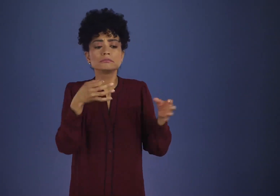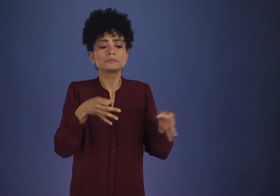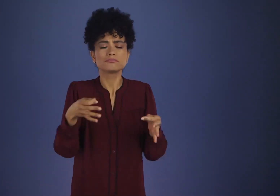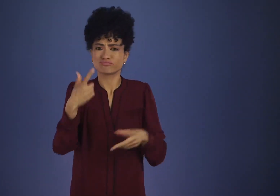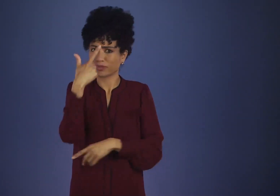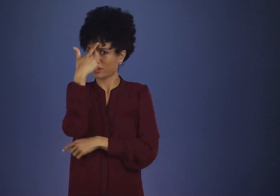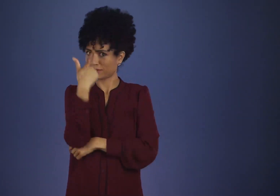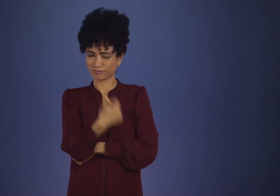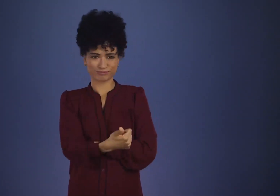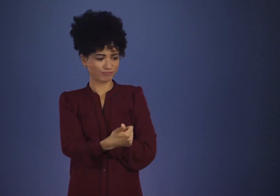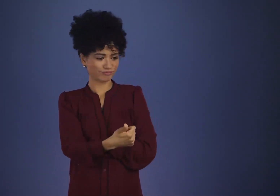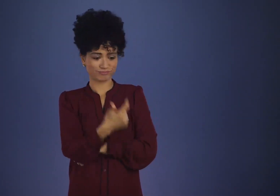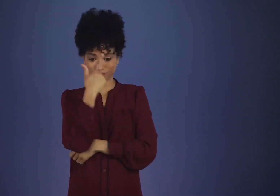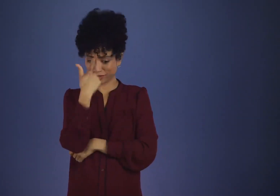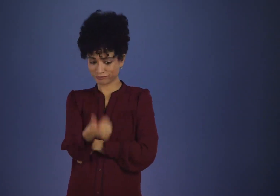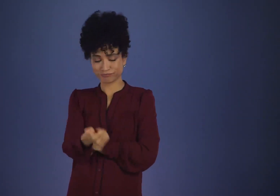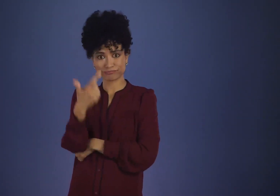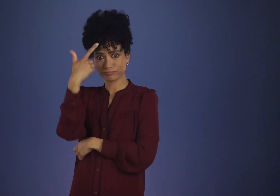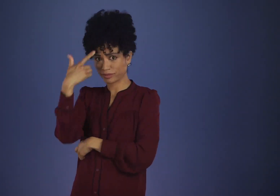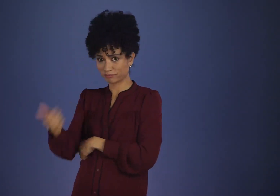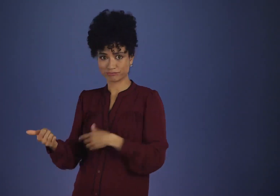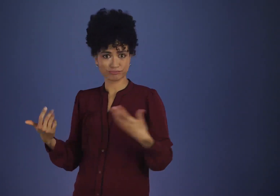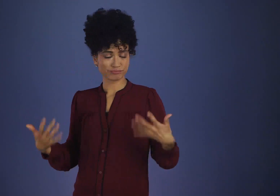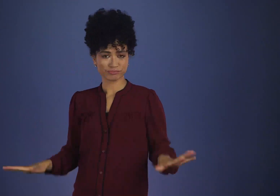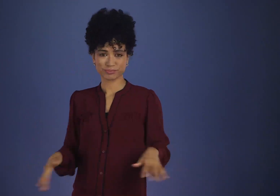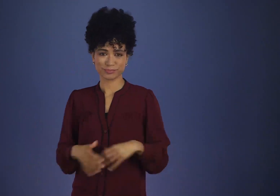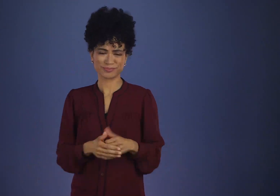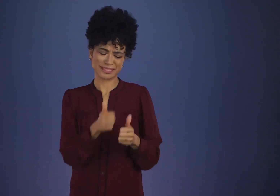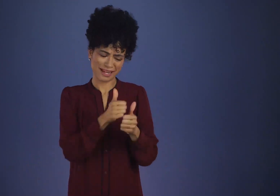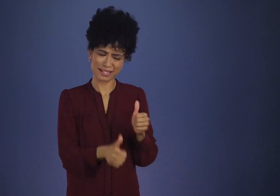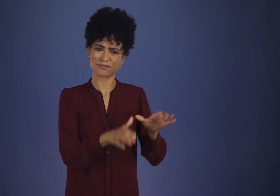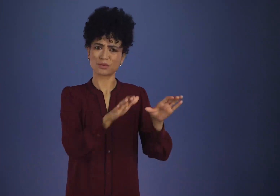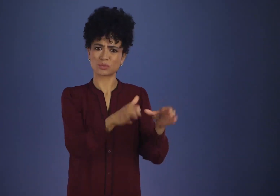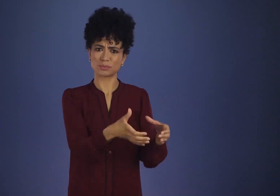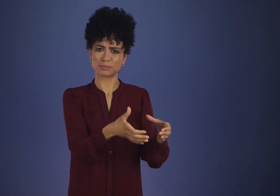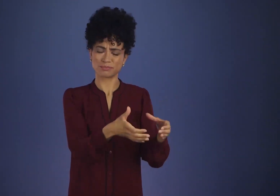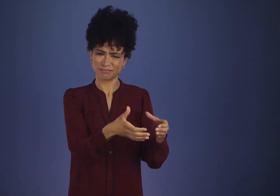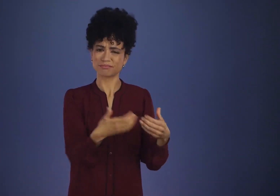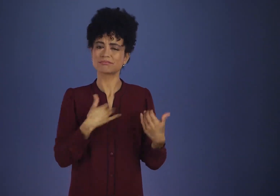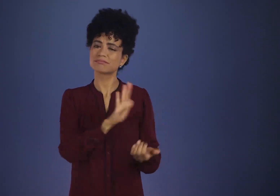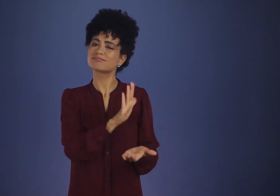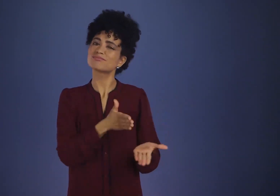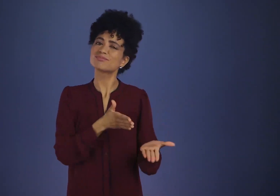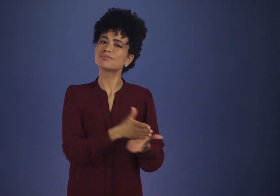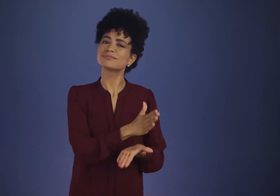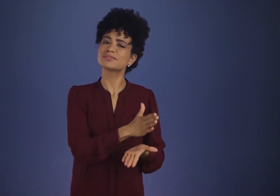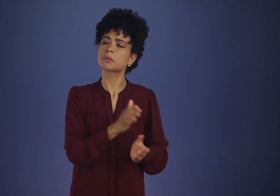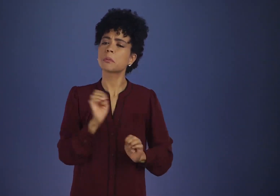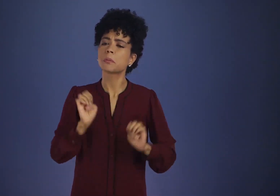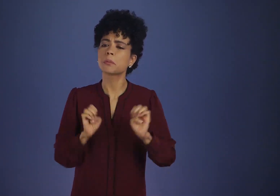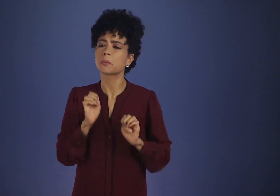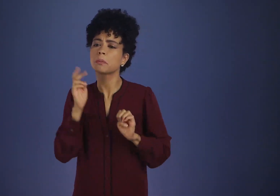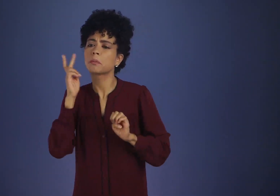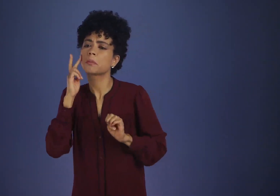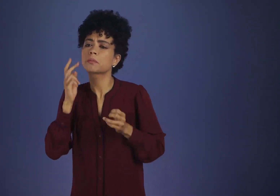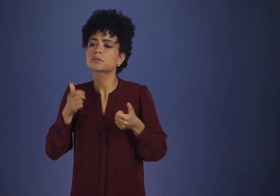In all other respects there was perfect freedom of will and action. Every group had the right to be wrong.